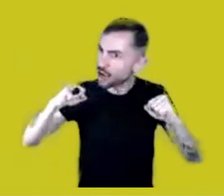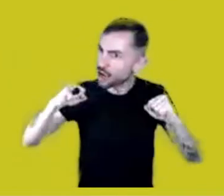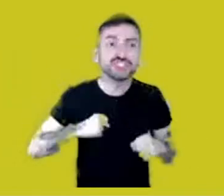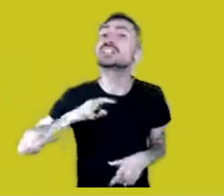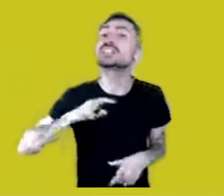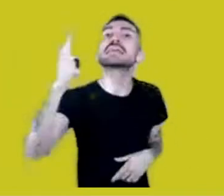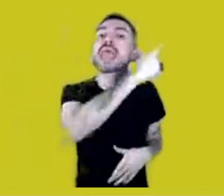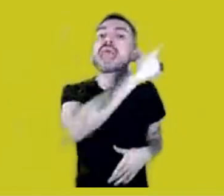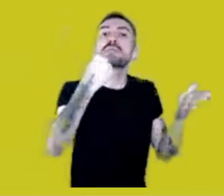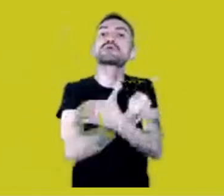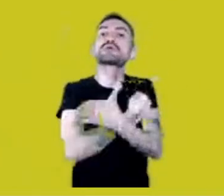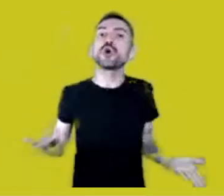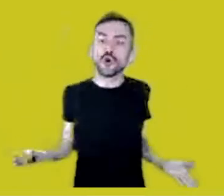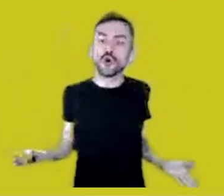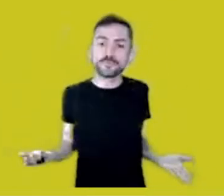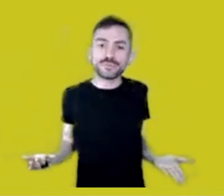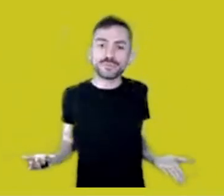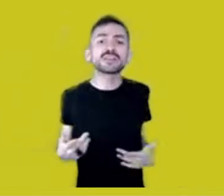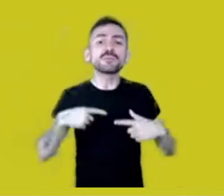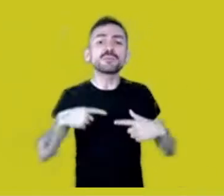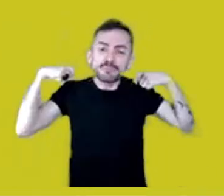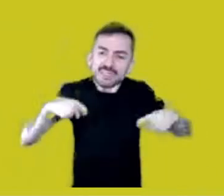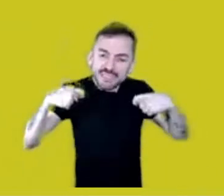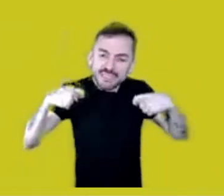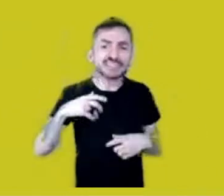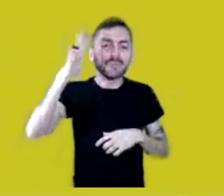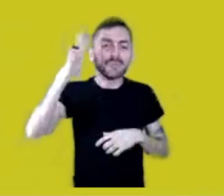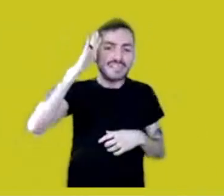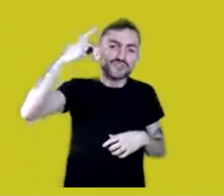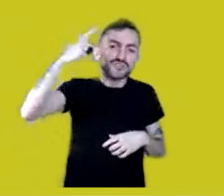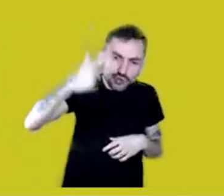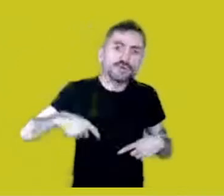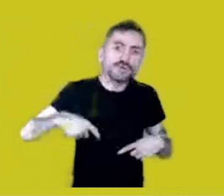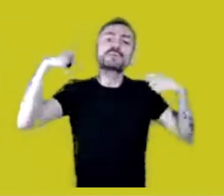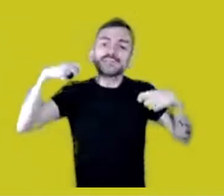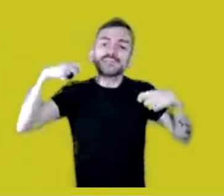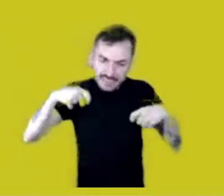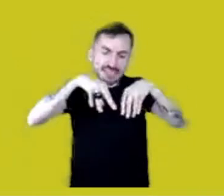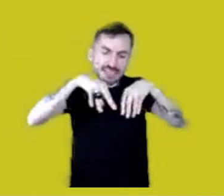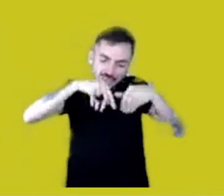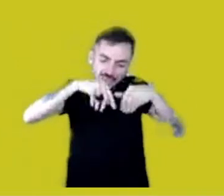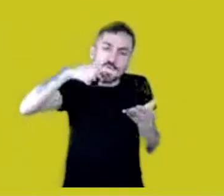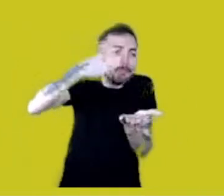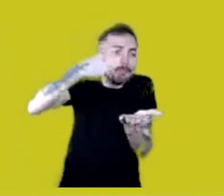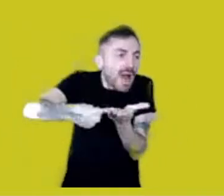We need to re-think and legalize new territories, academic territories,